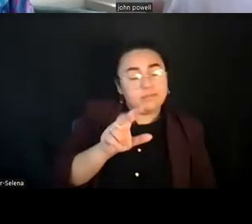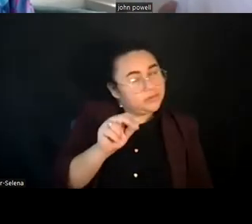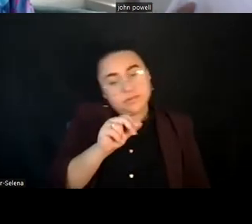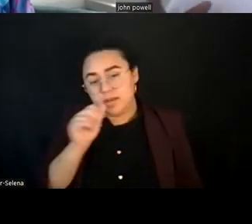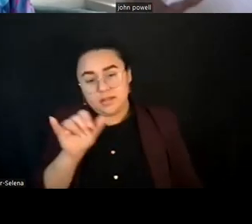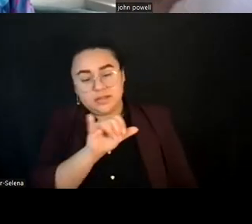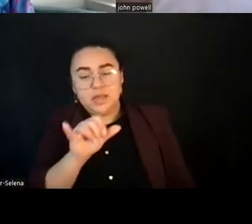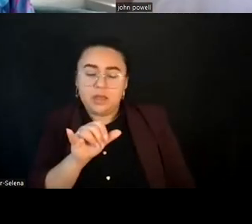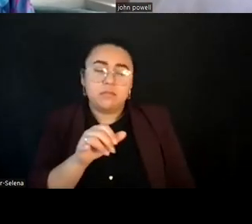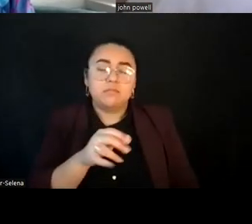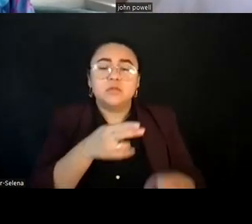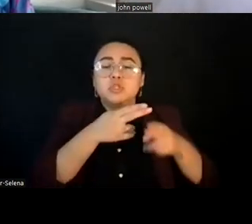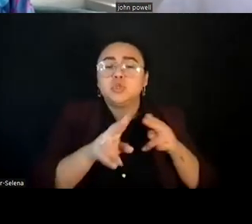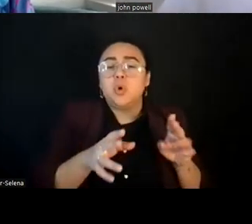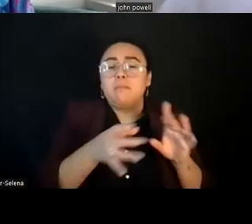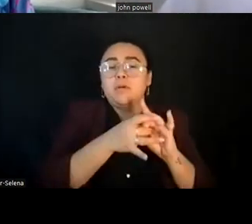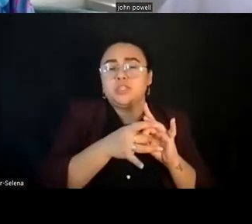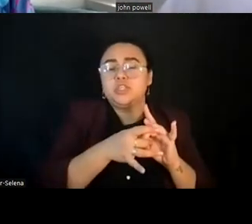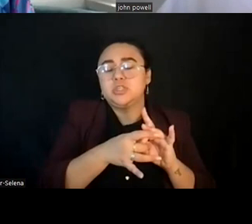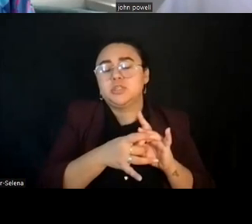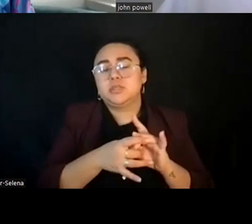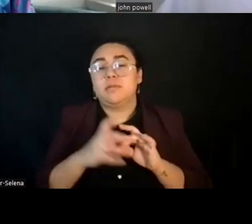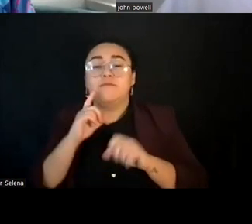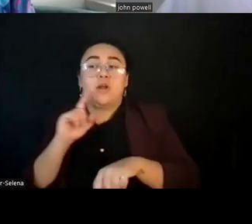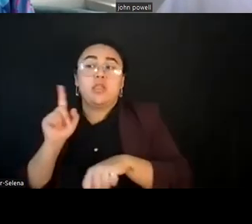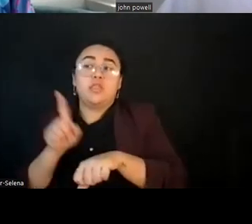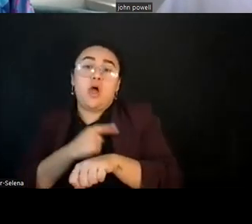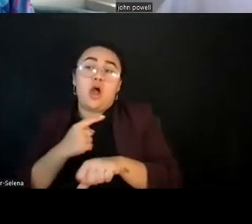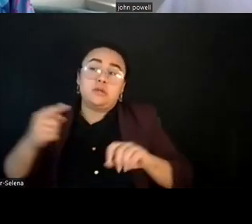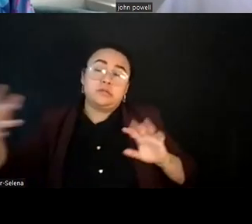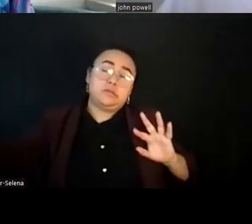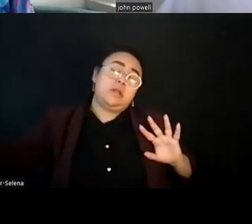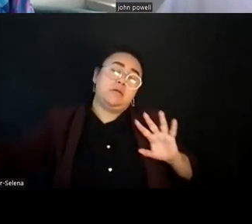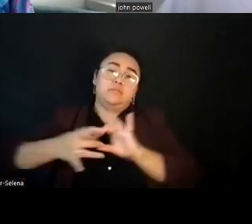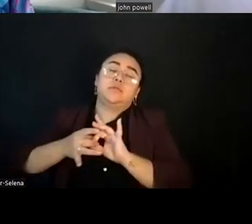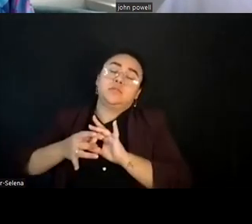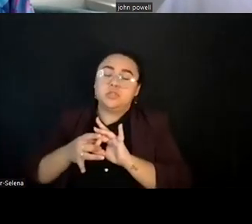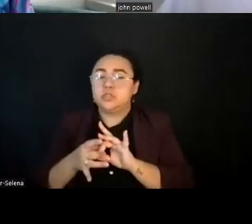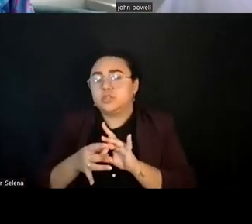How do we fight with people who we think of? US really do come to us.